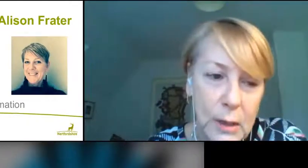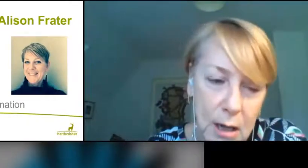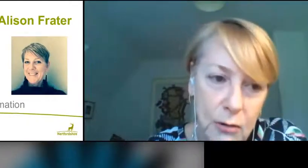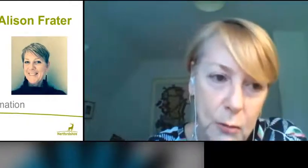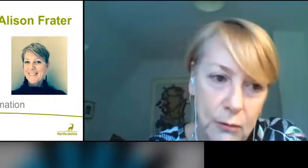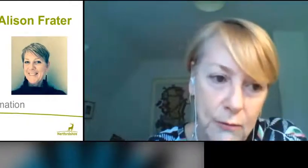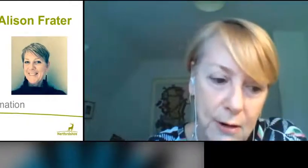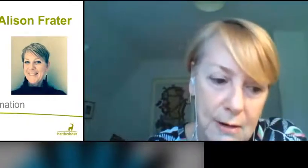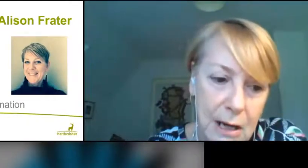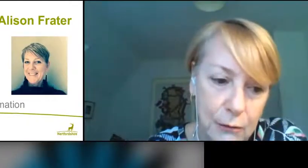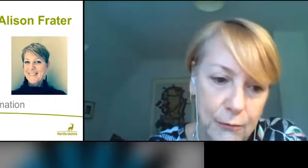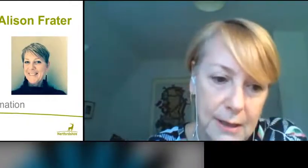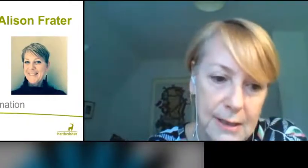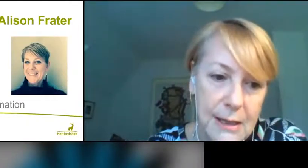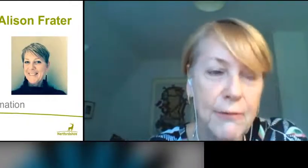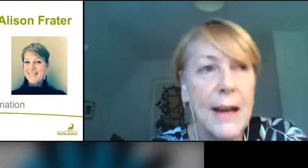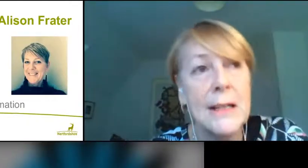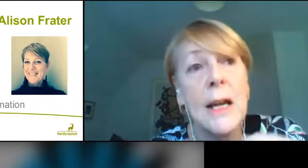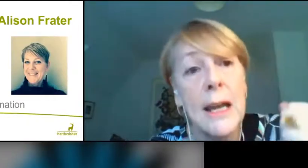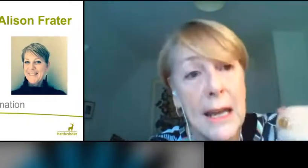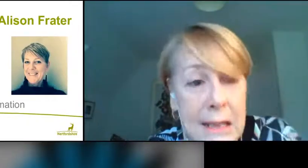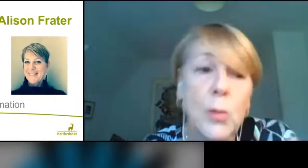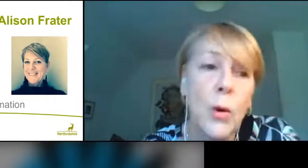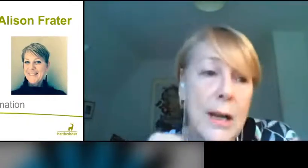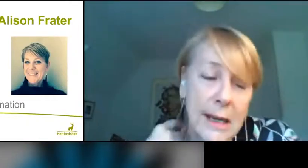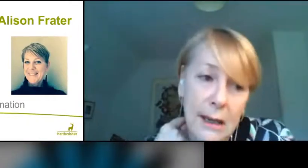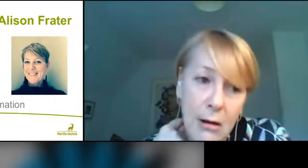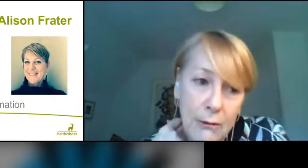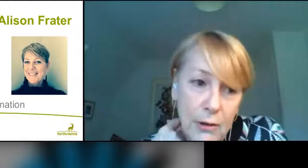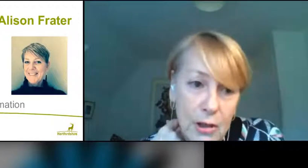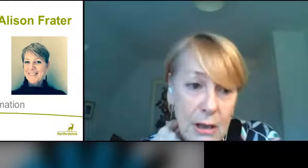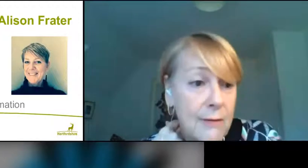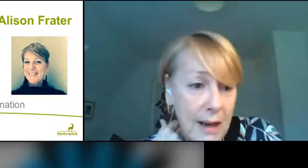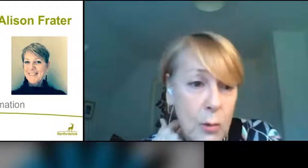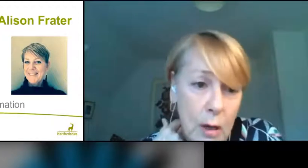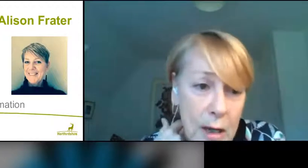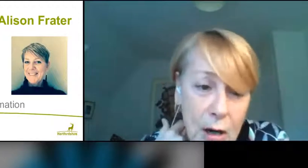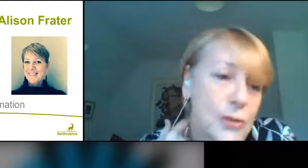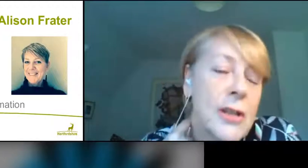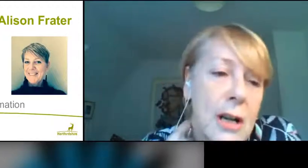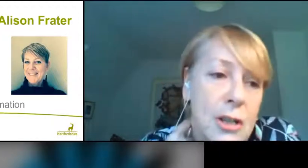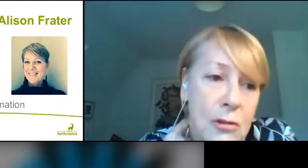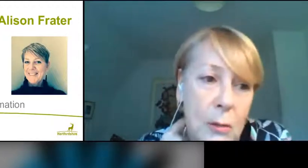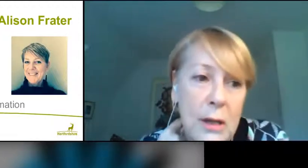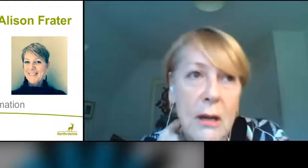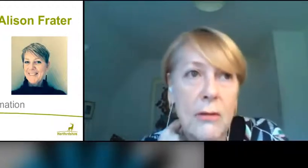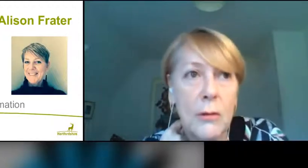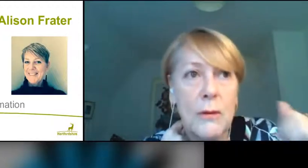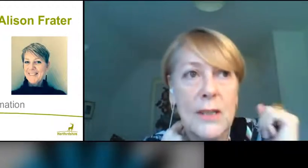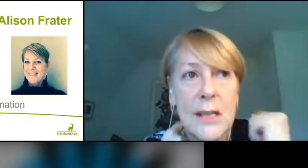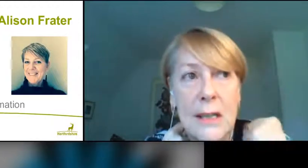we know that we've got very low figures. In fact, it's working in Hertfordshire, and in fact working across the country. We know that we've seen